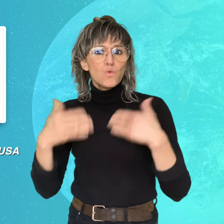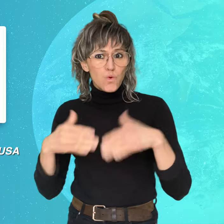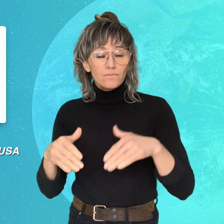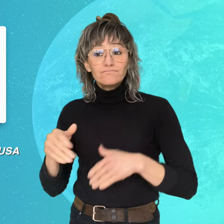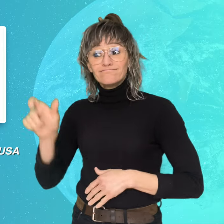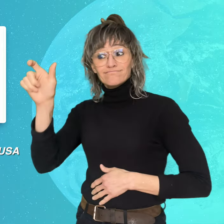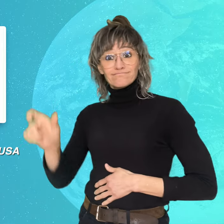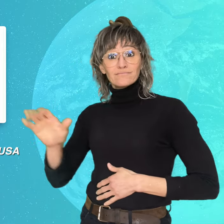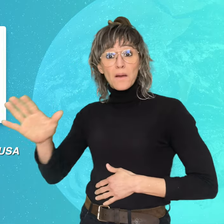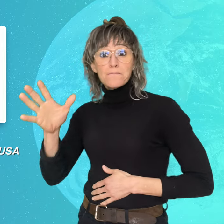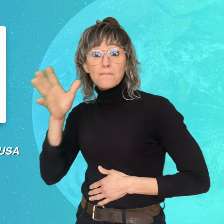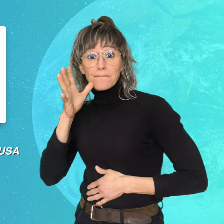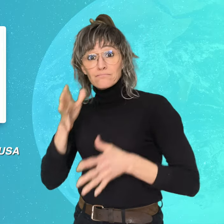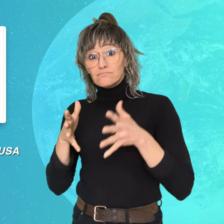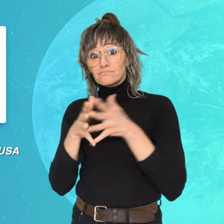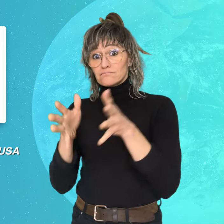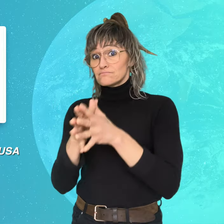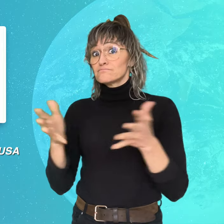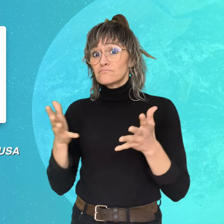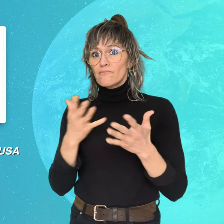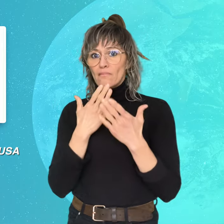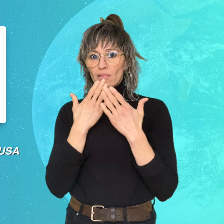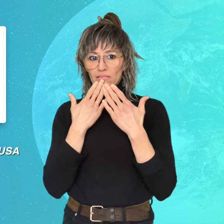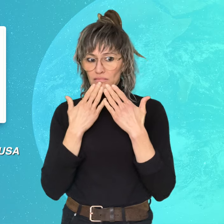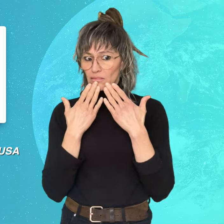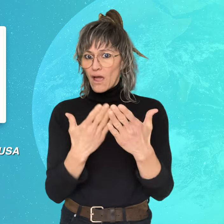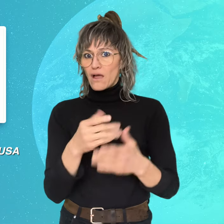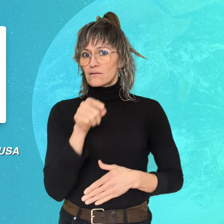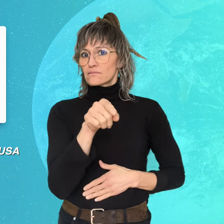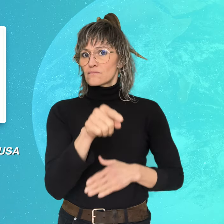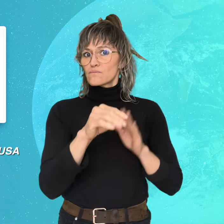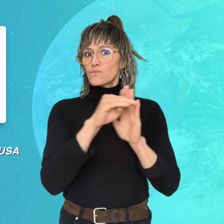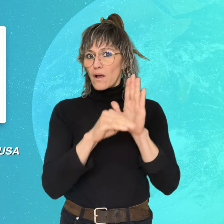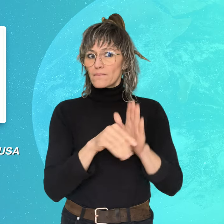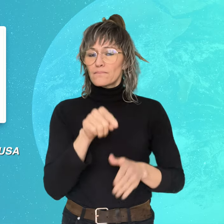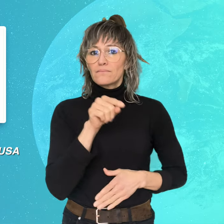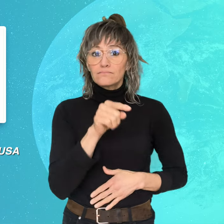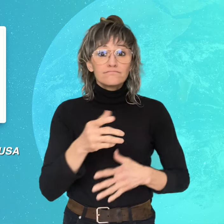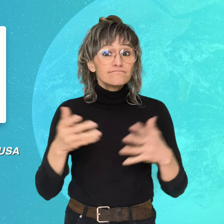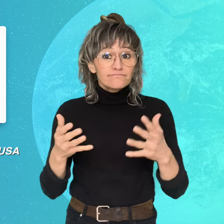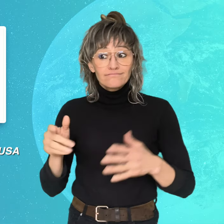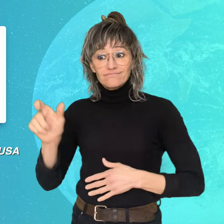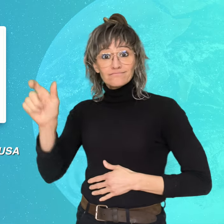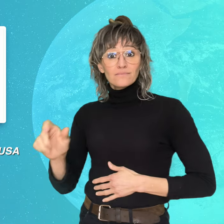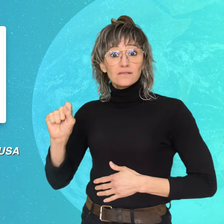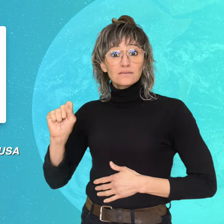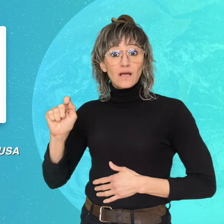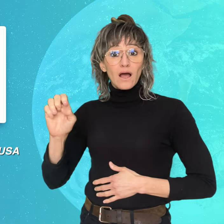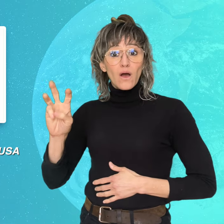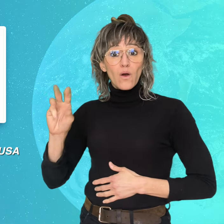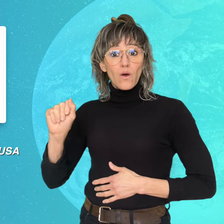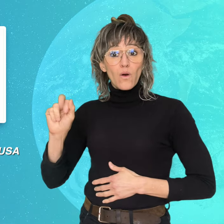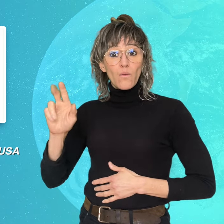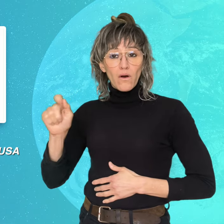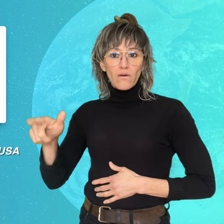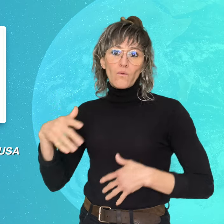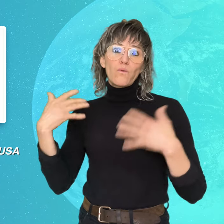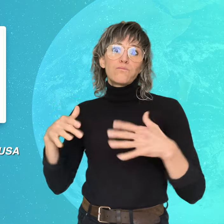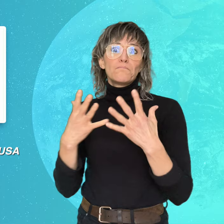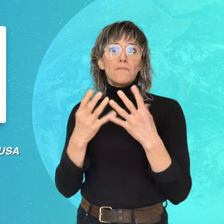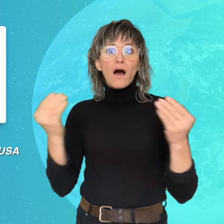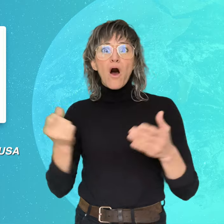Erika explains that because of this, Stewart has had the opportunity